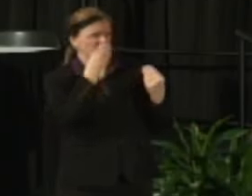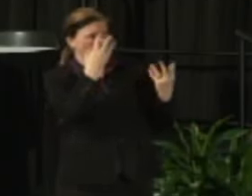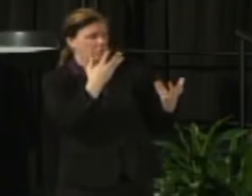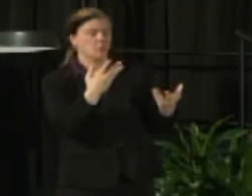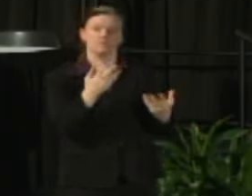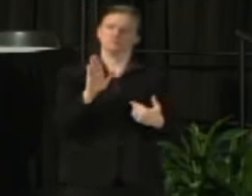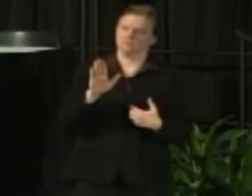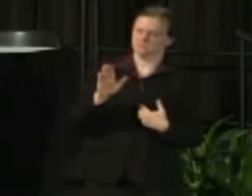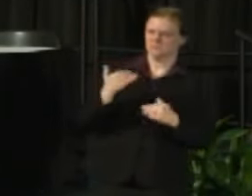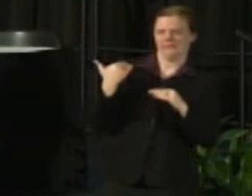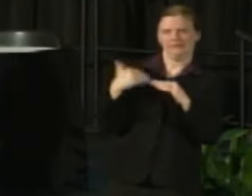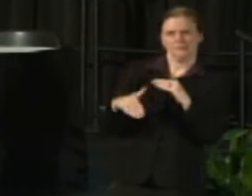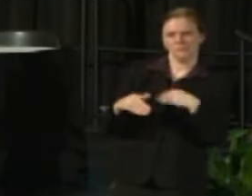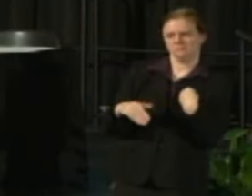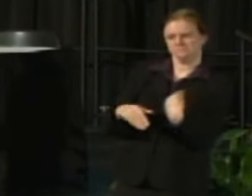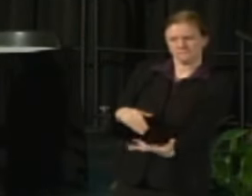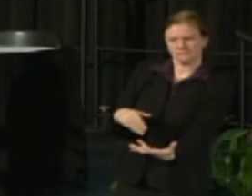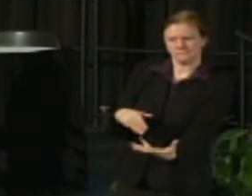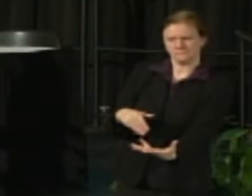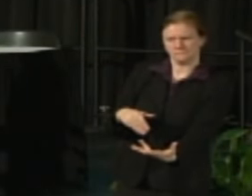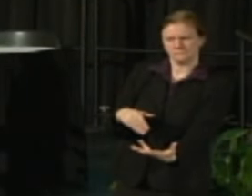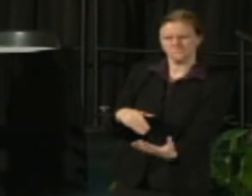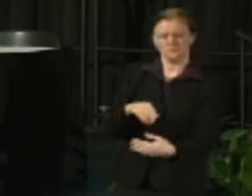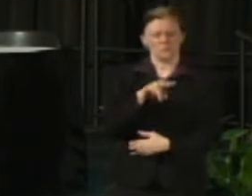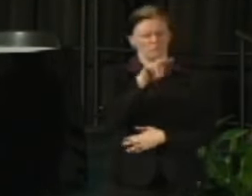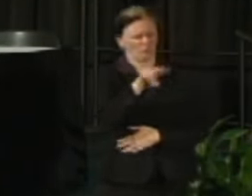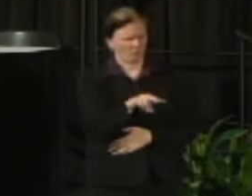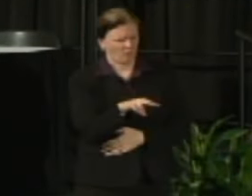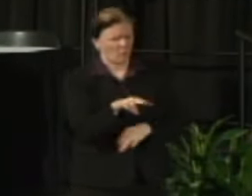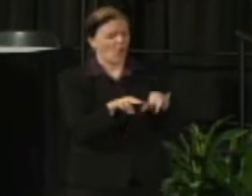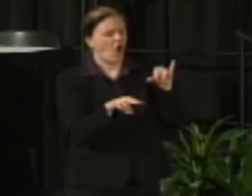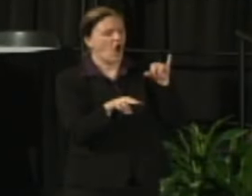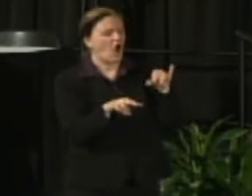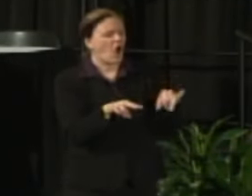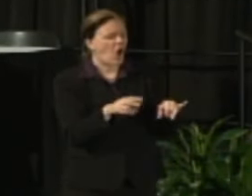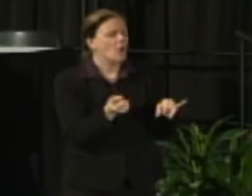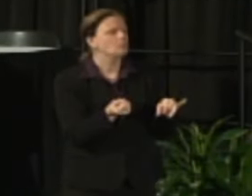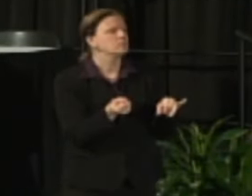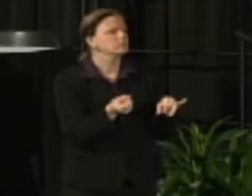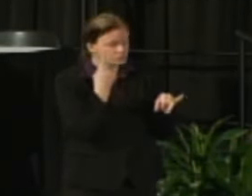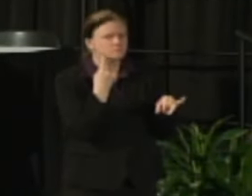and so the development of this E-newsletter we think is a critical tool for you to use